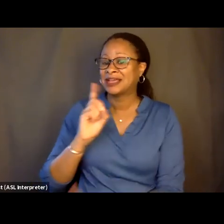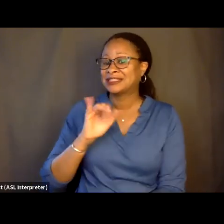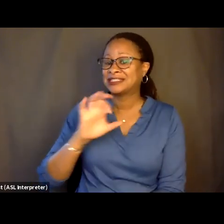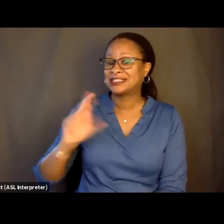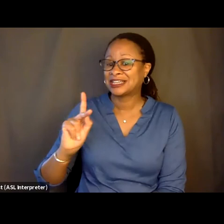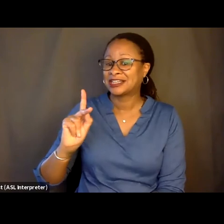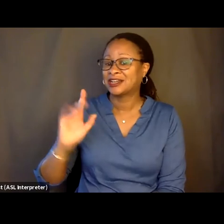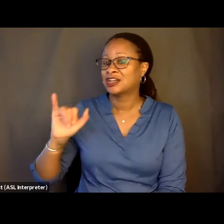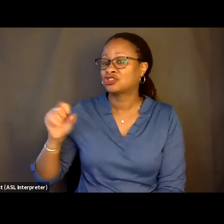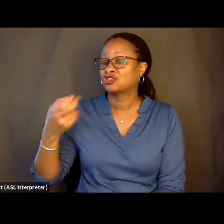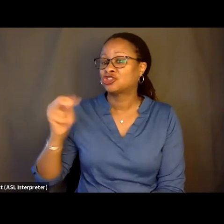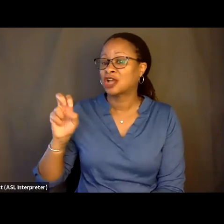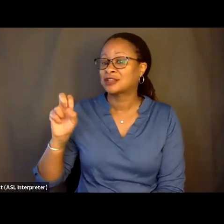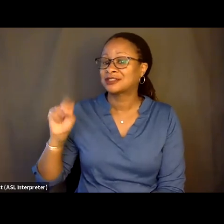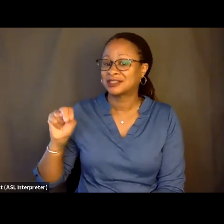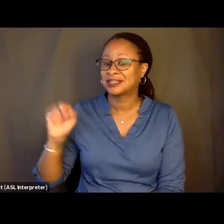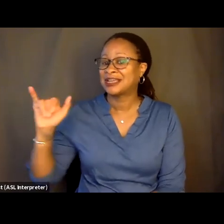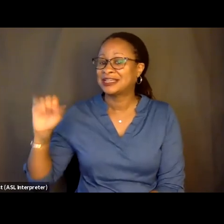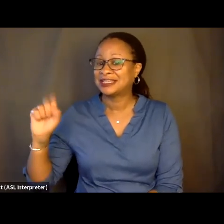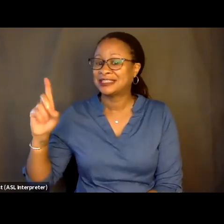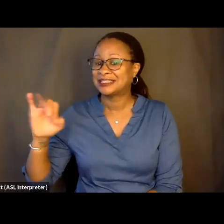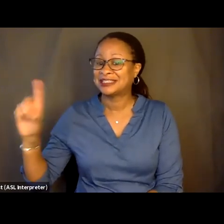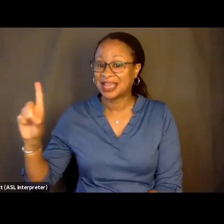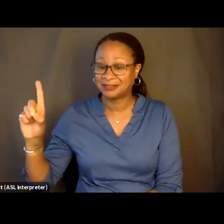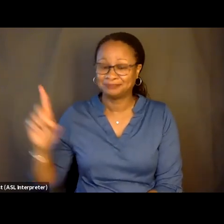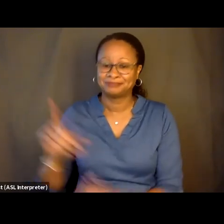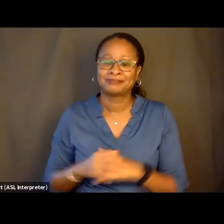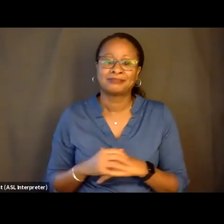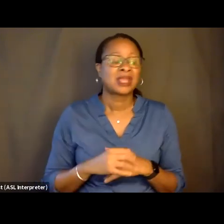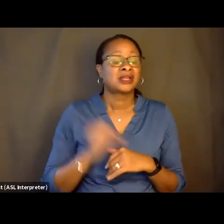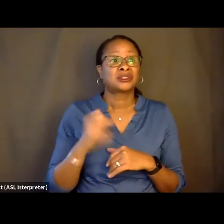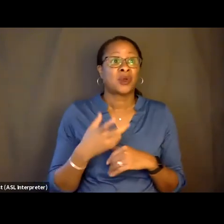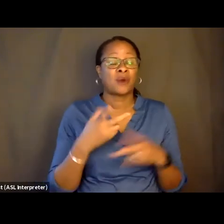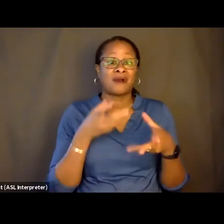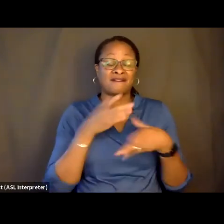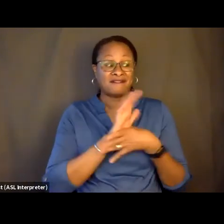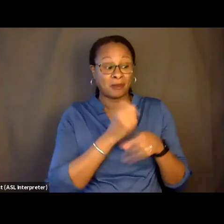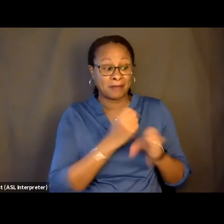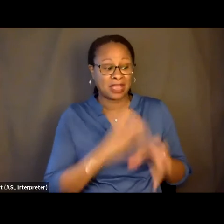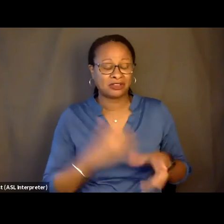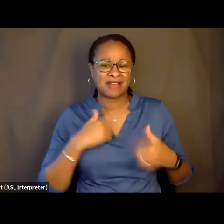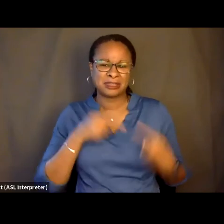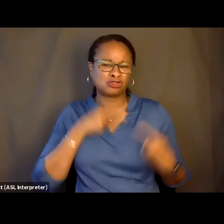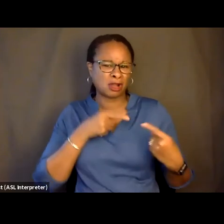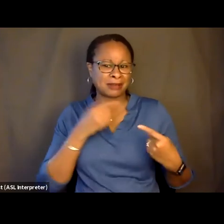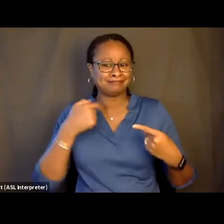struggling with whether or not to put themselves into their movies since the medium was invented, especially documentary filmmakers.